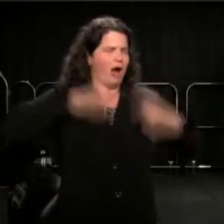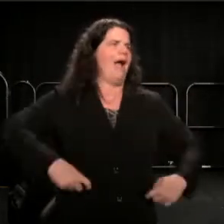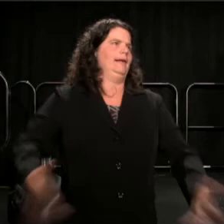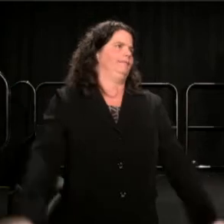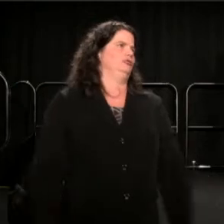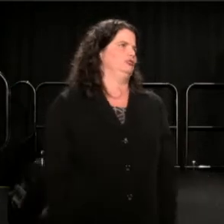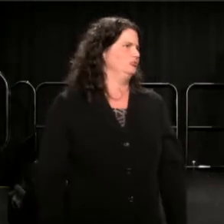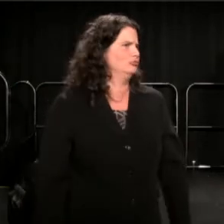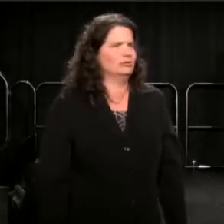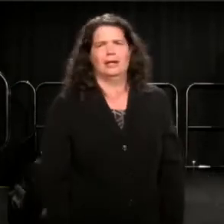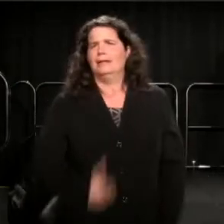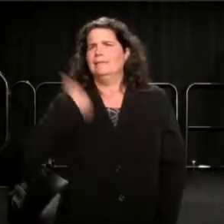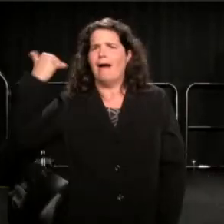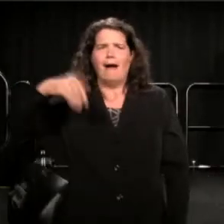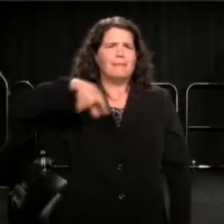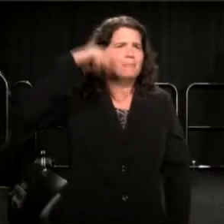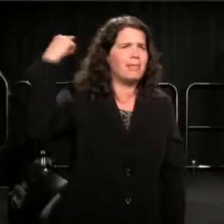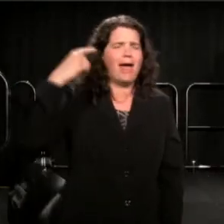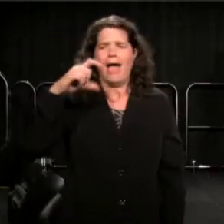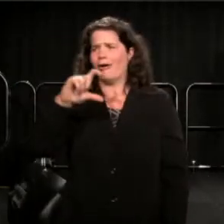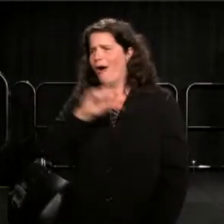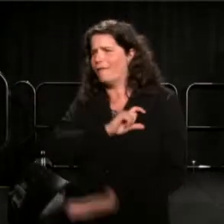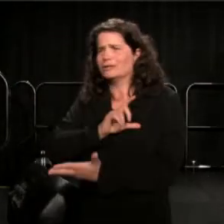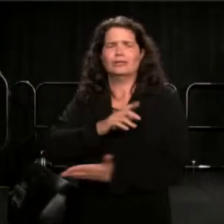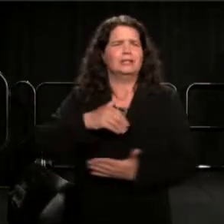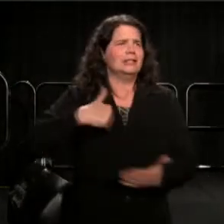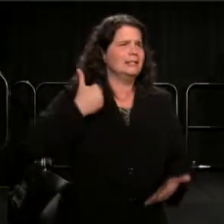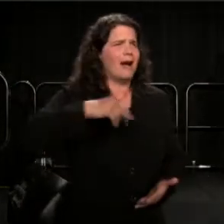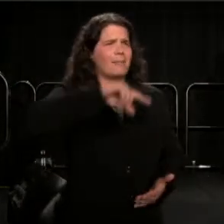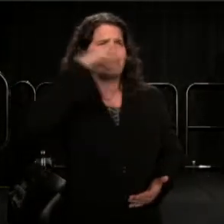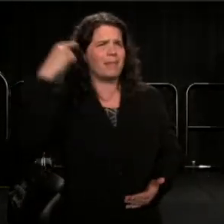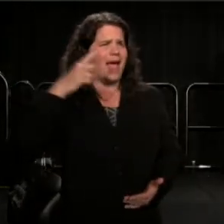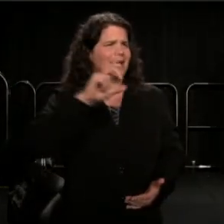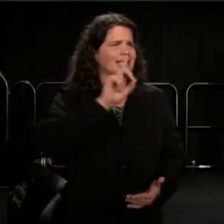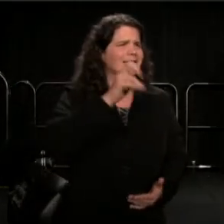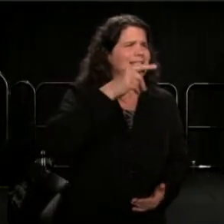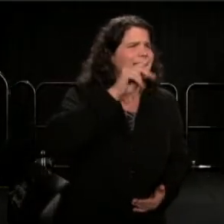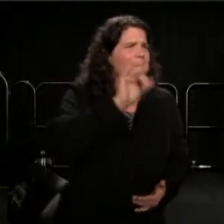Young Black Officer, Young Black Deputy Assistant was sitting down.